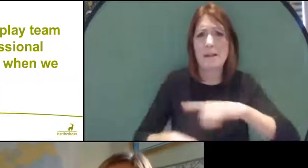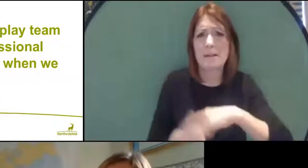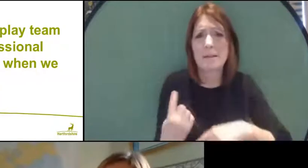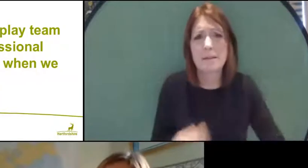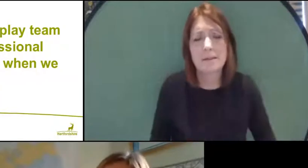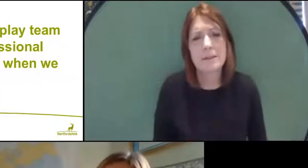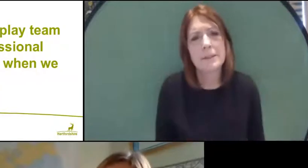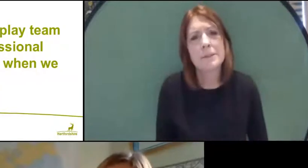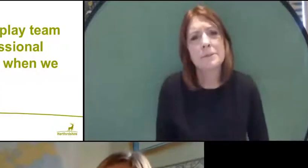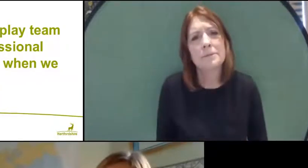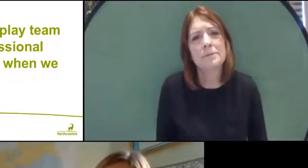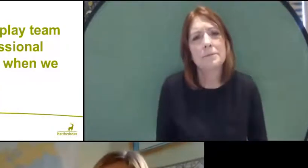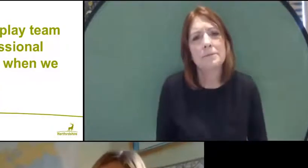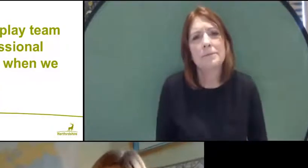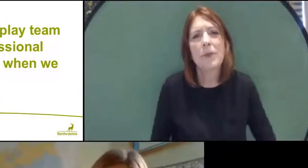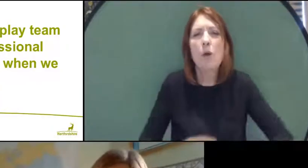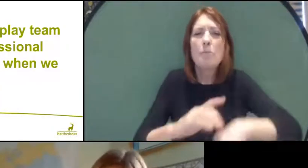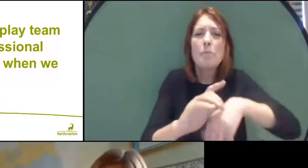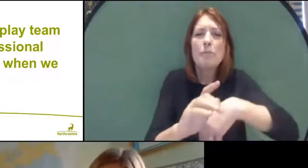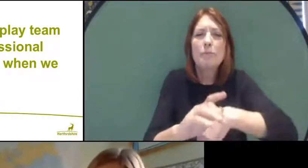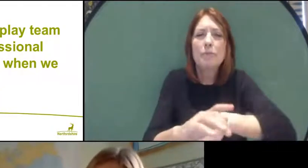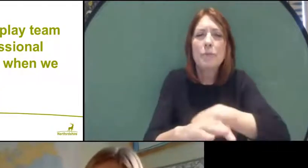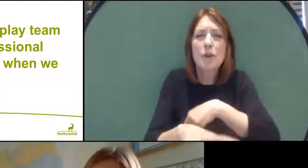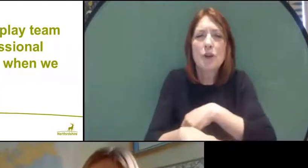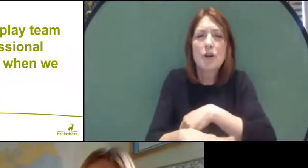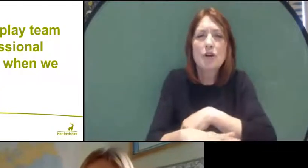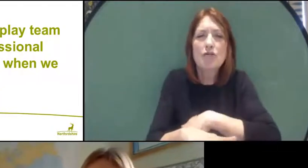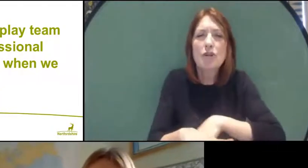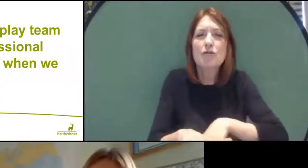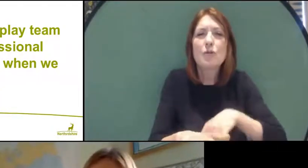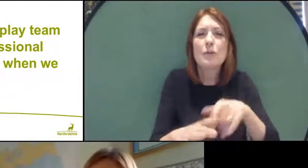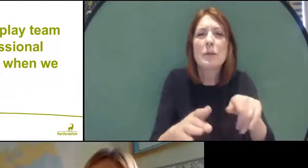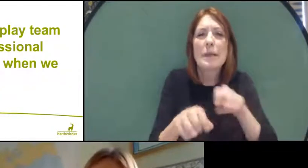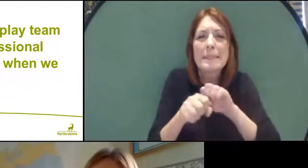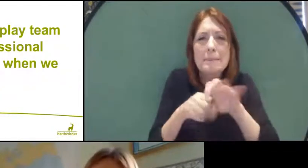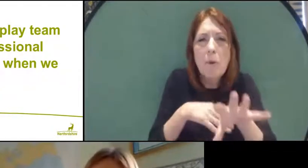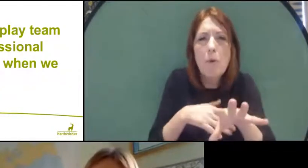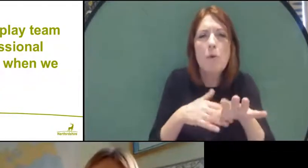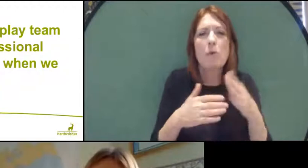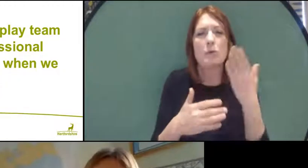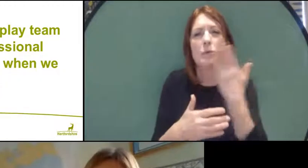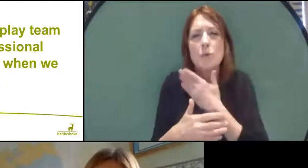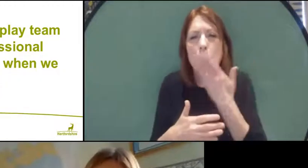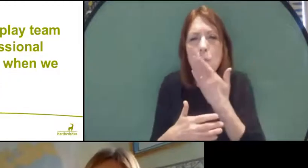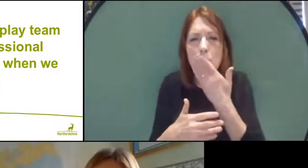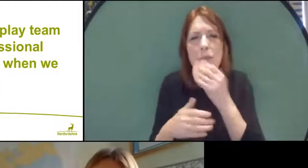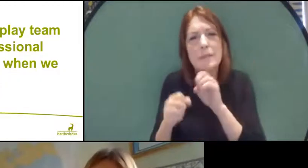Grassroots football, grassroots sports and school sports are on hold